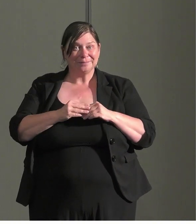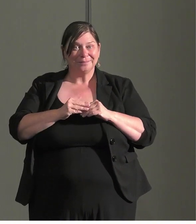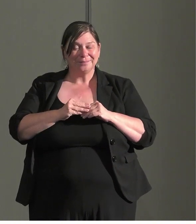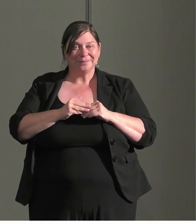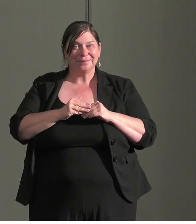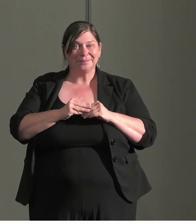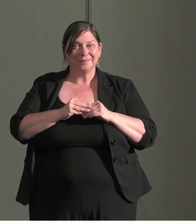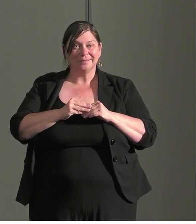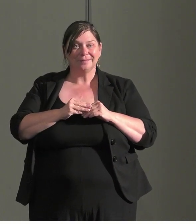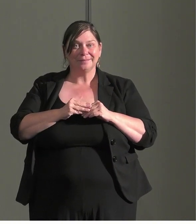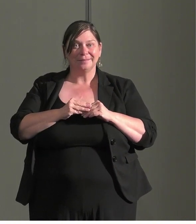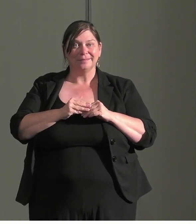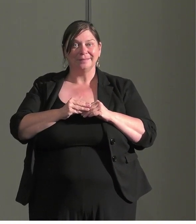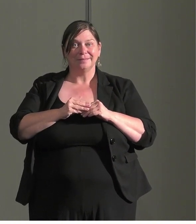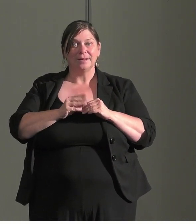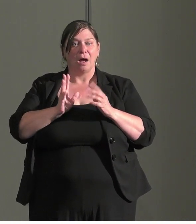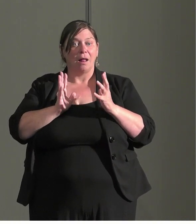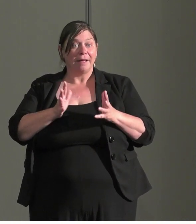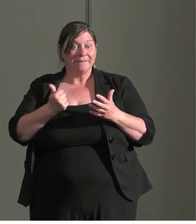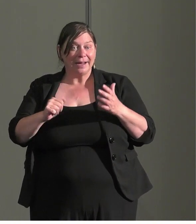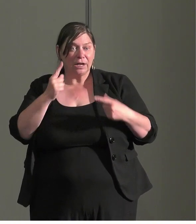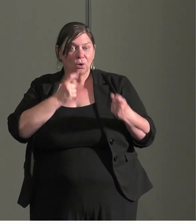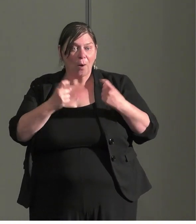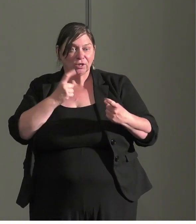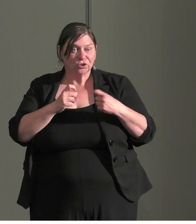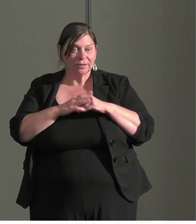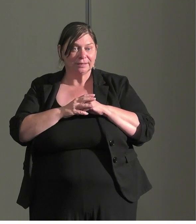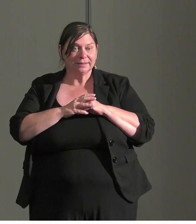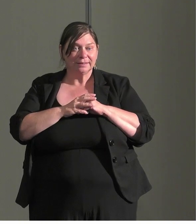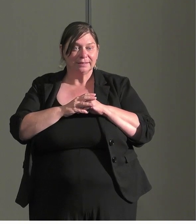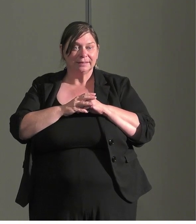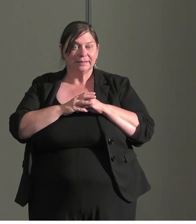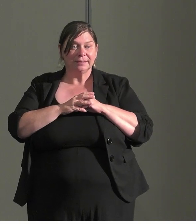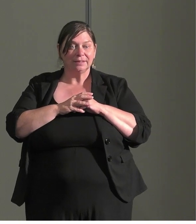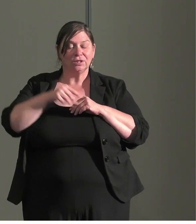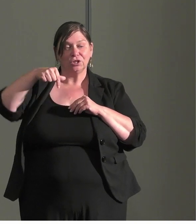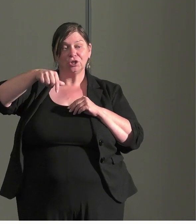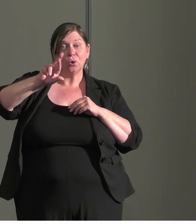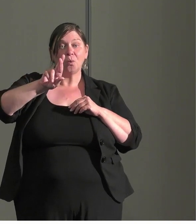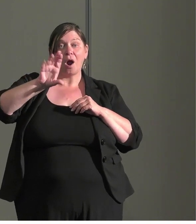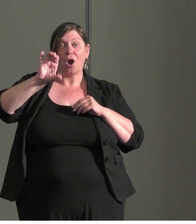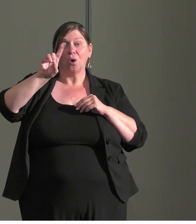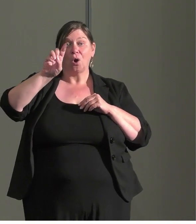And with that I will leave for questions. This is the QR code again you could scan for the